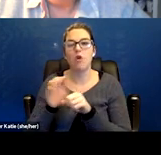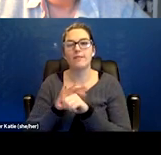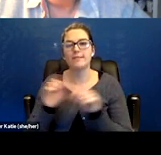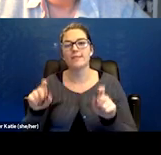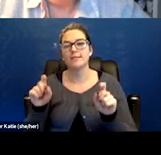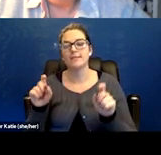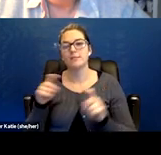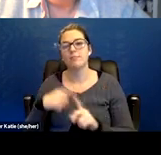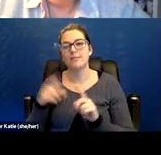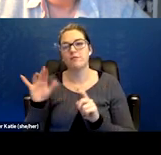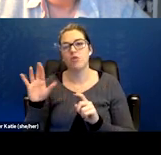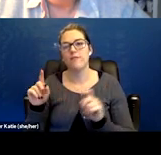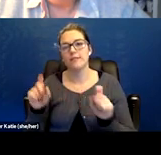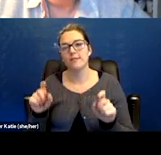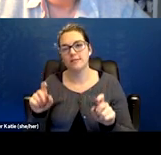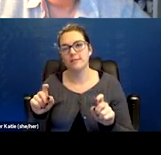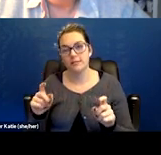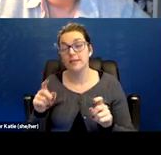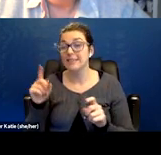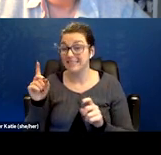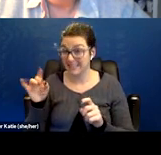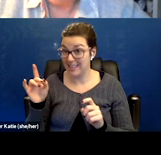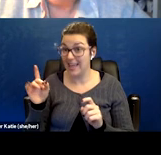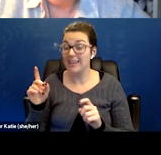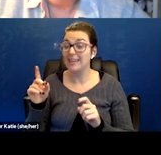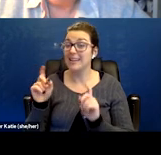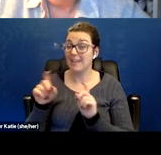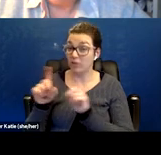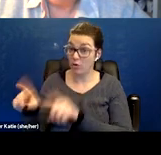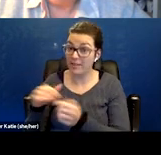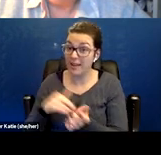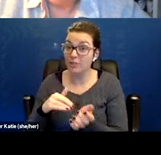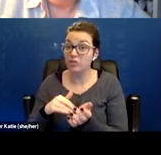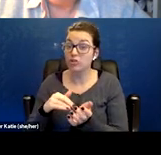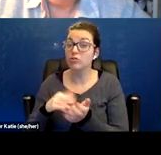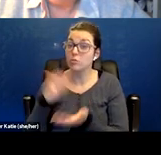Or can we get enough information in retrospect to say, "That was a COVID infection."?